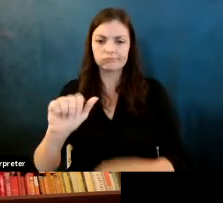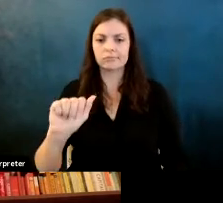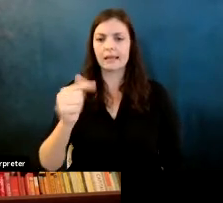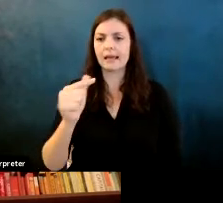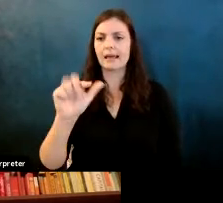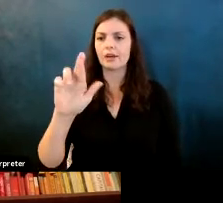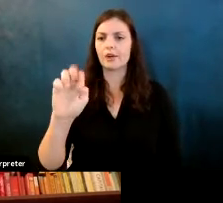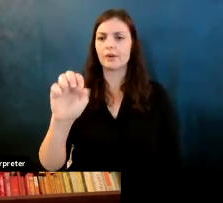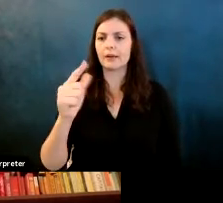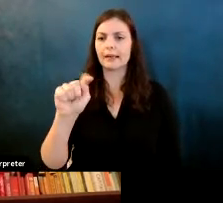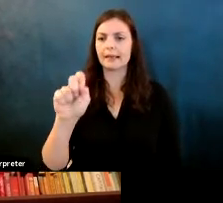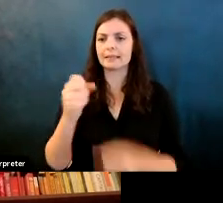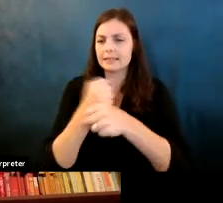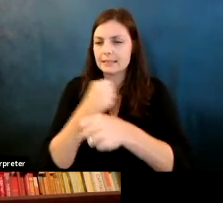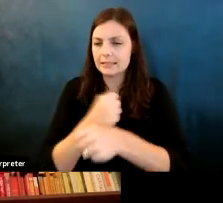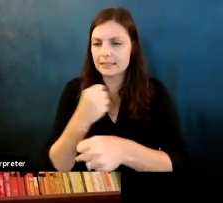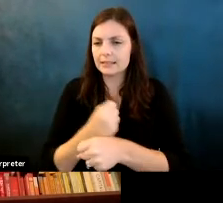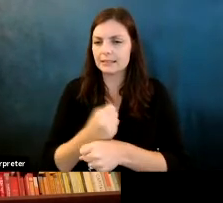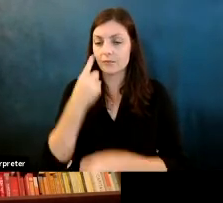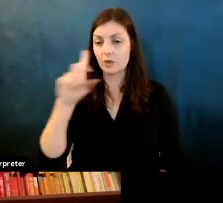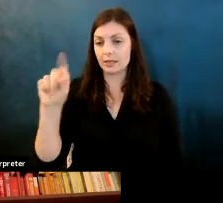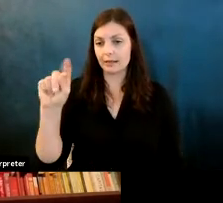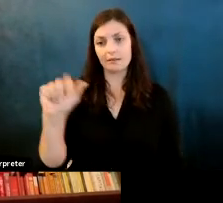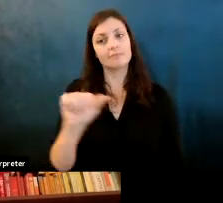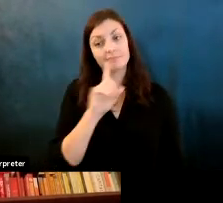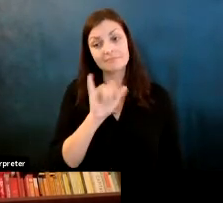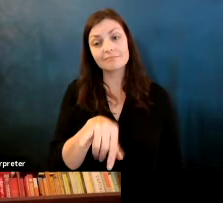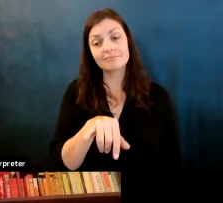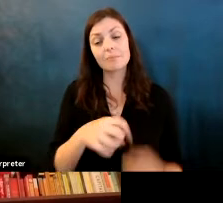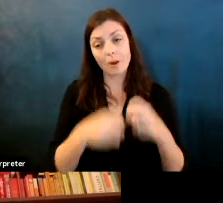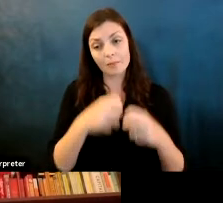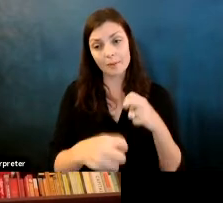Fernanda Viegas: Why is that problematic well for a number of things, one is that.